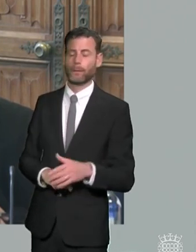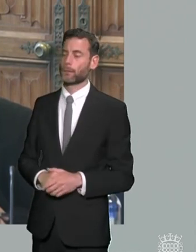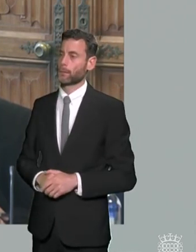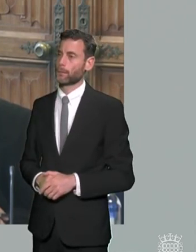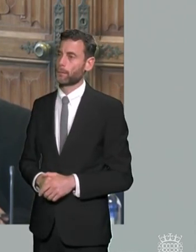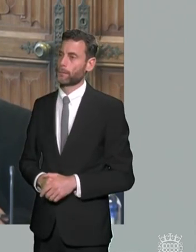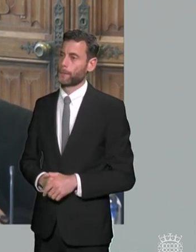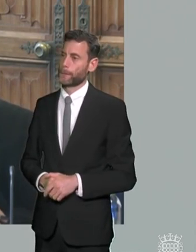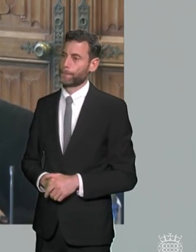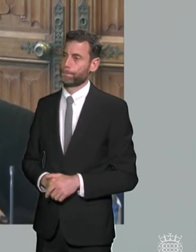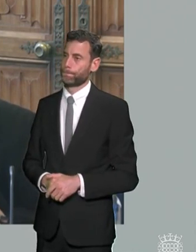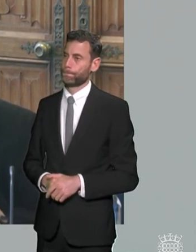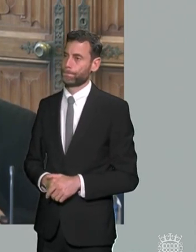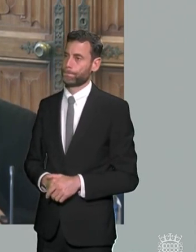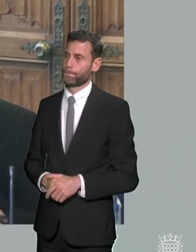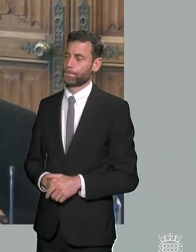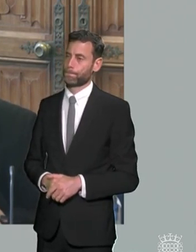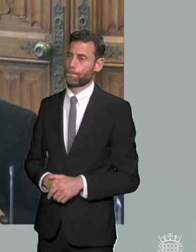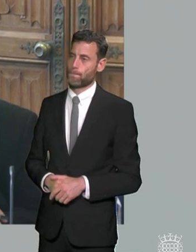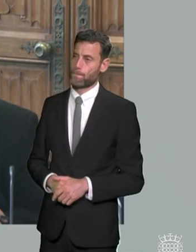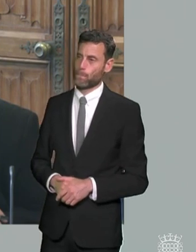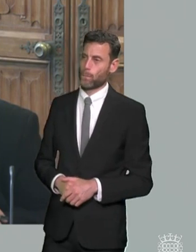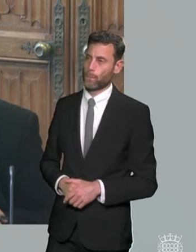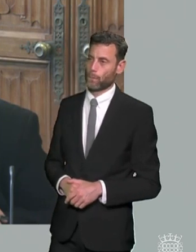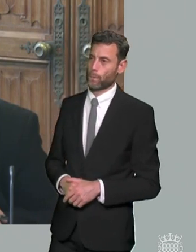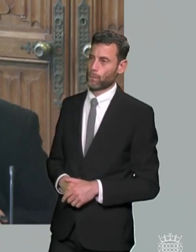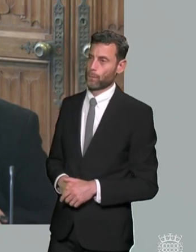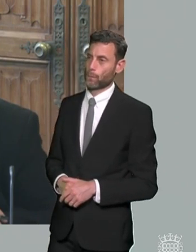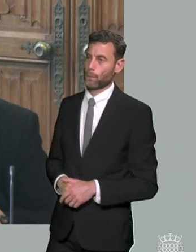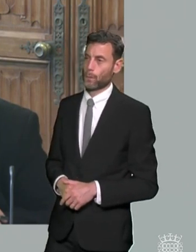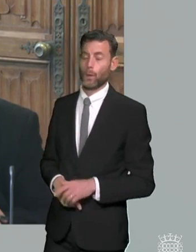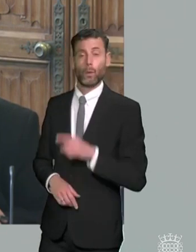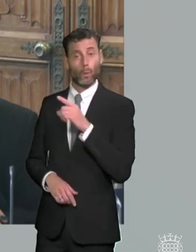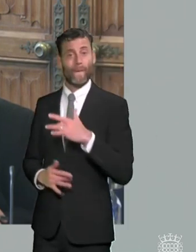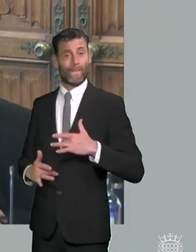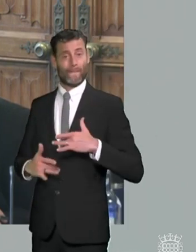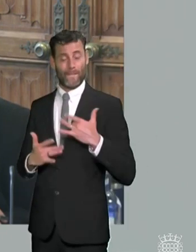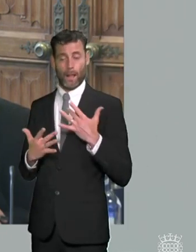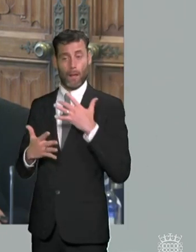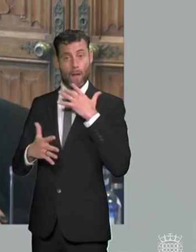which sort of tells you that the government are or intending to do any significant workforce planning